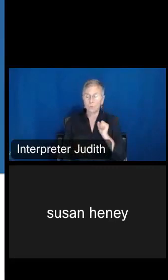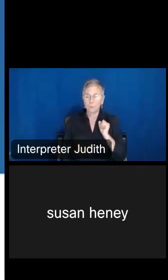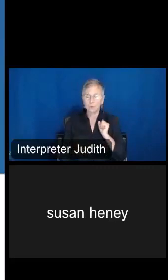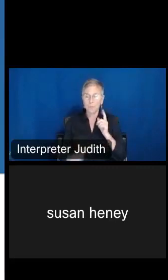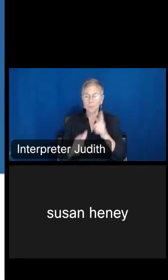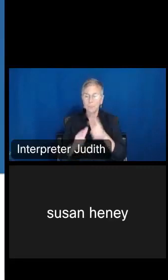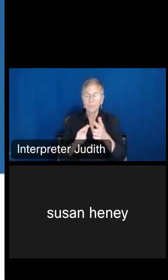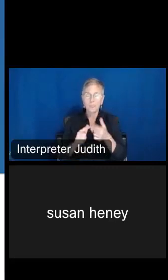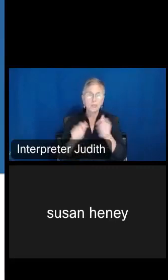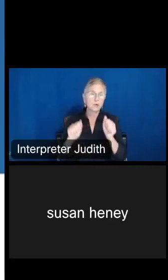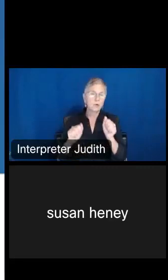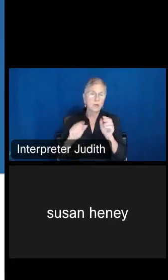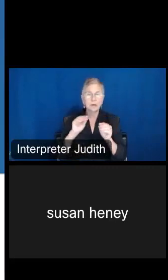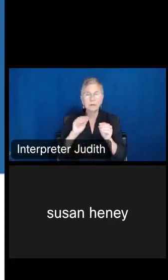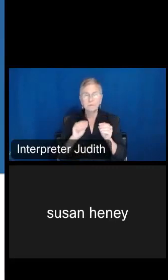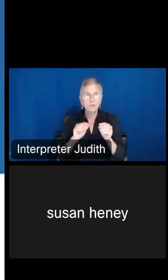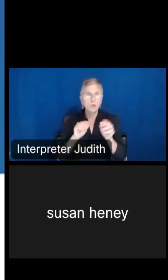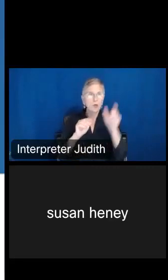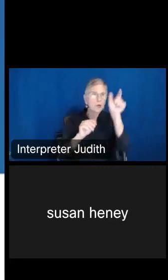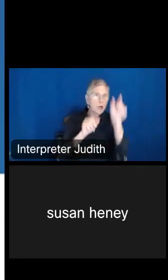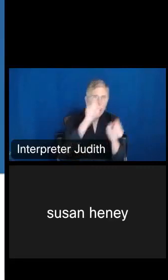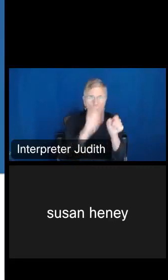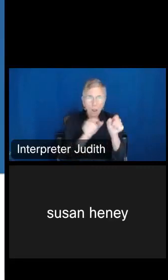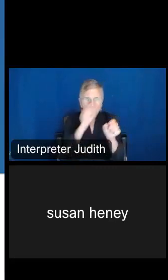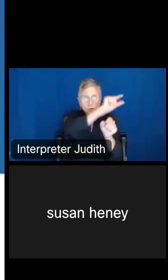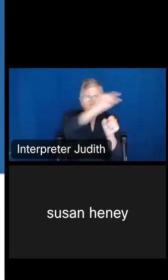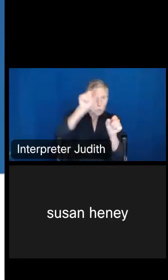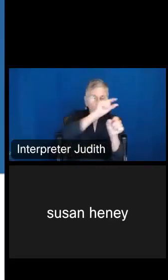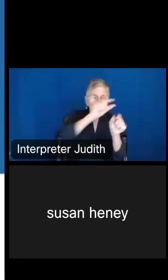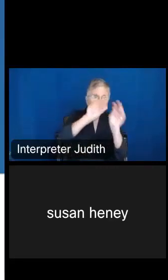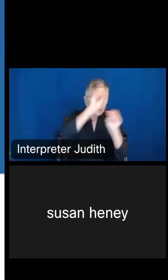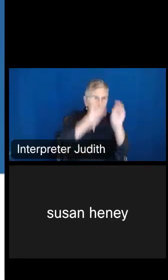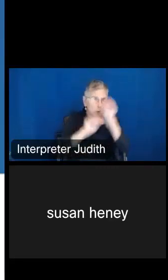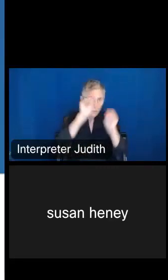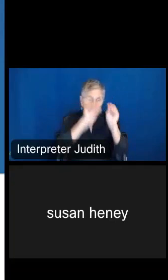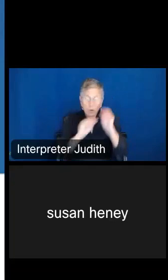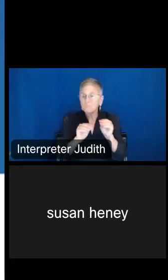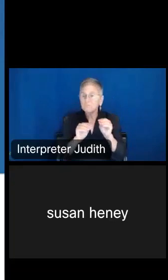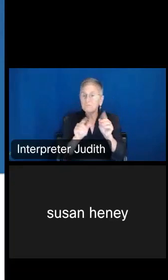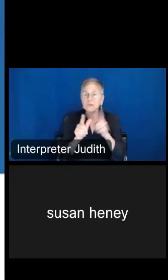your columns and rows as you prefer, and then please feel free to view that table and then